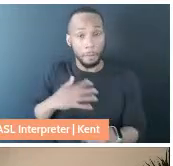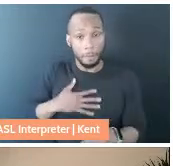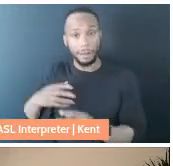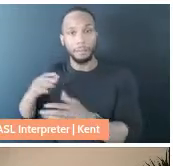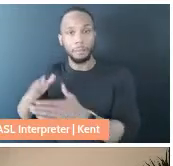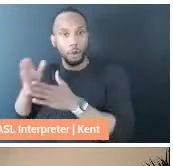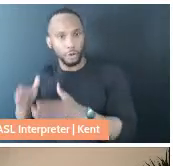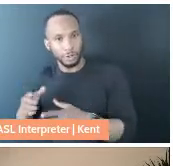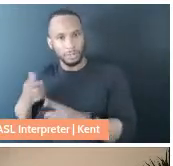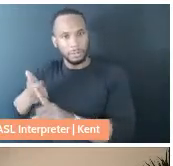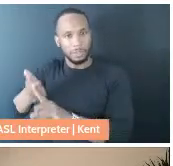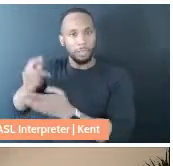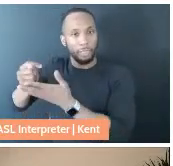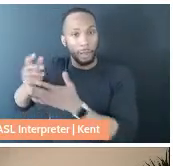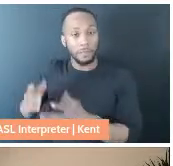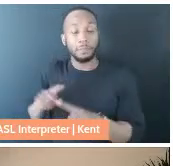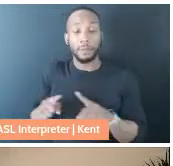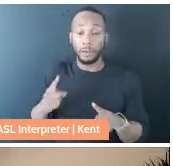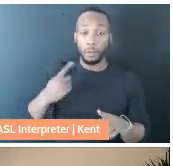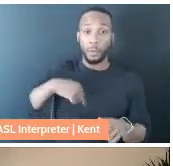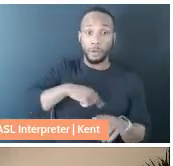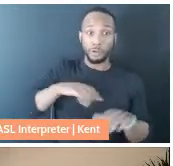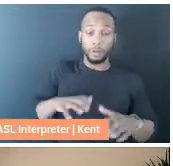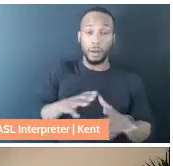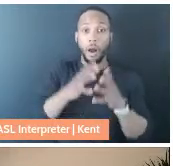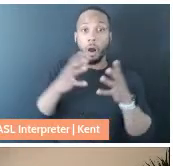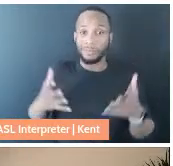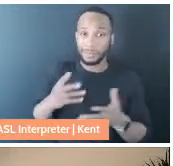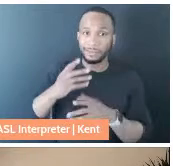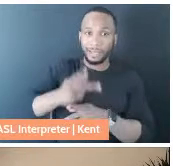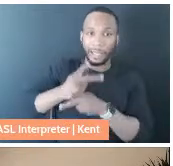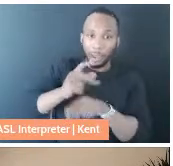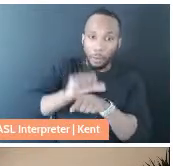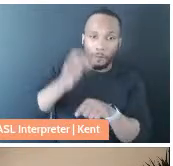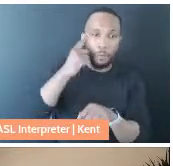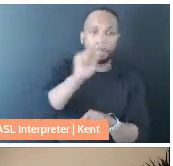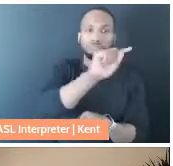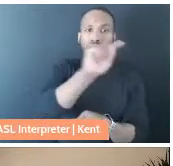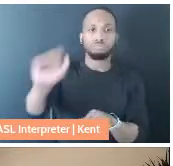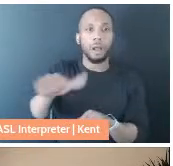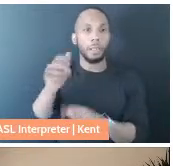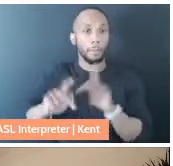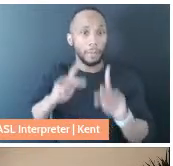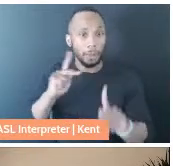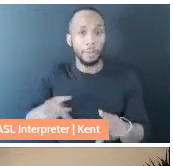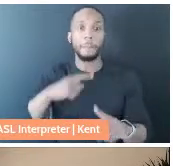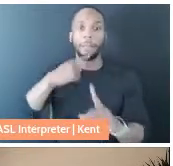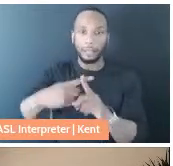to be doing all of this care work for others, but to be caring for each other and with each